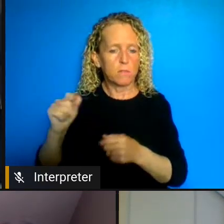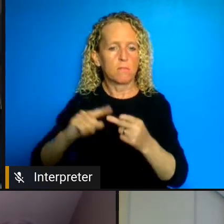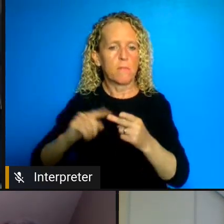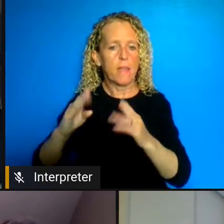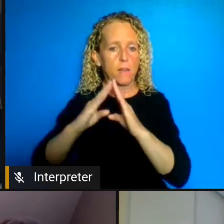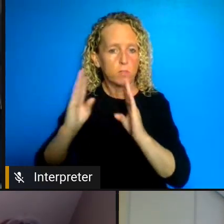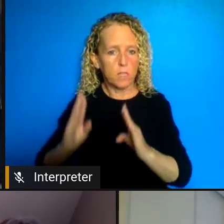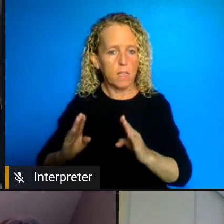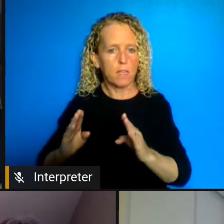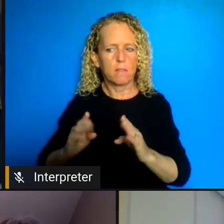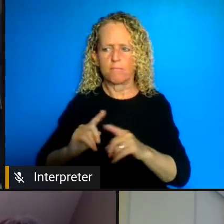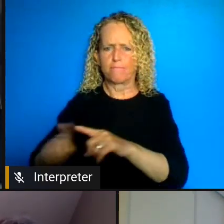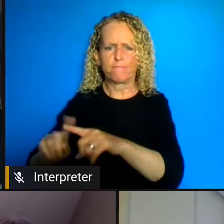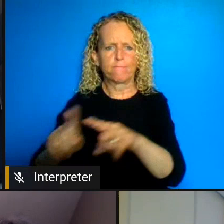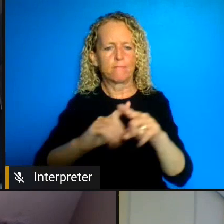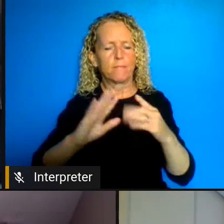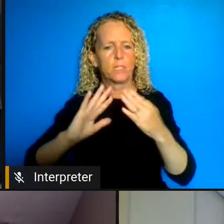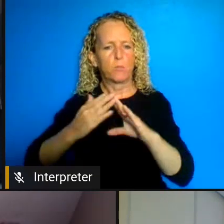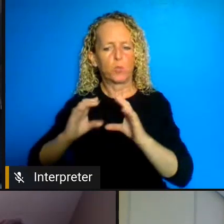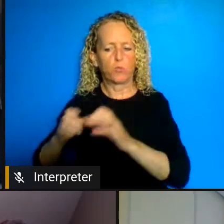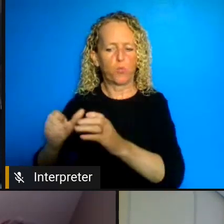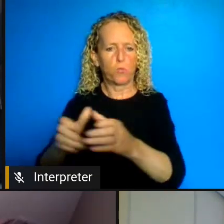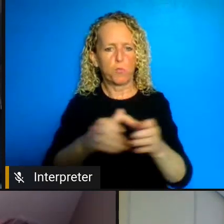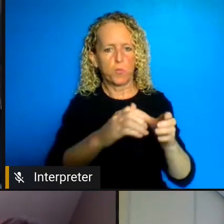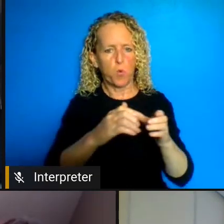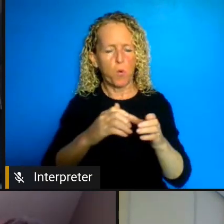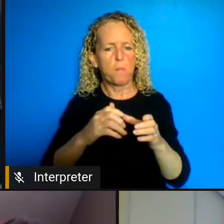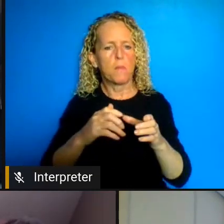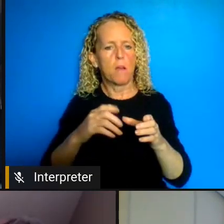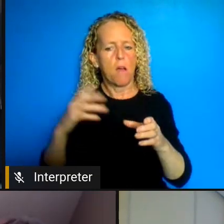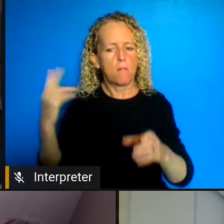community groups that are aimed at supporting people on the frontline when